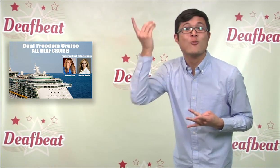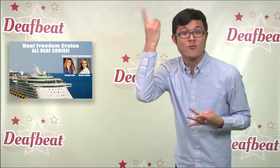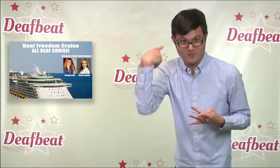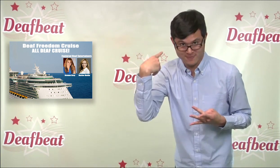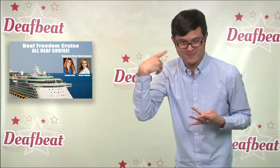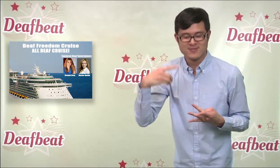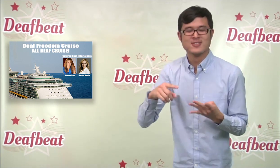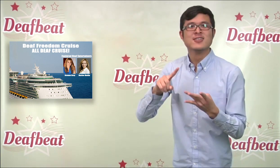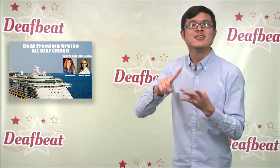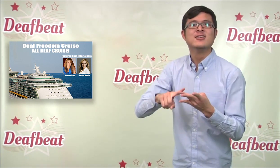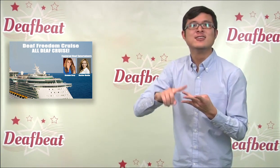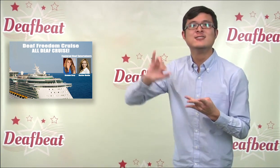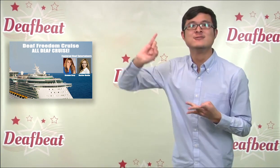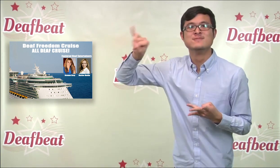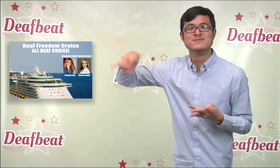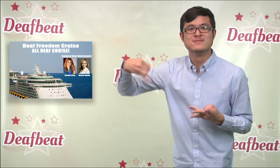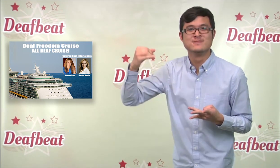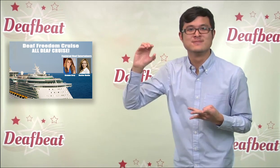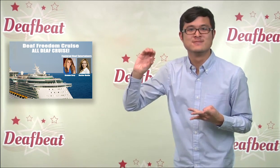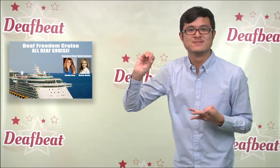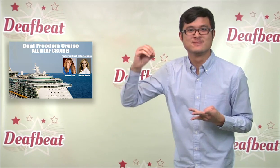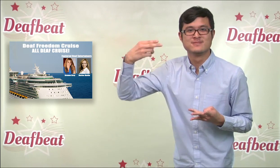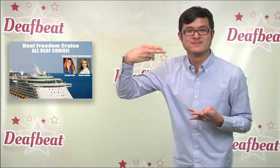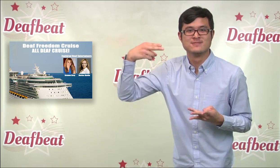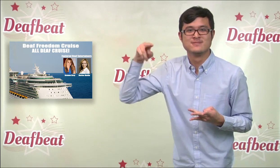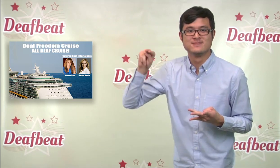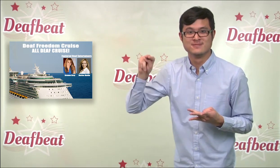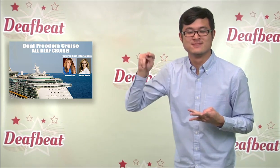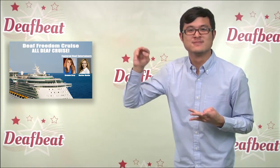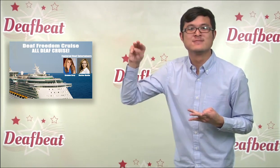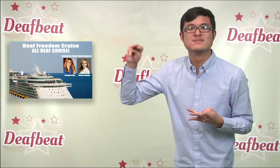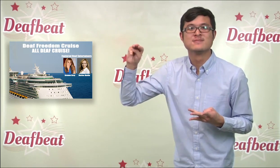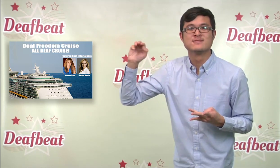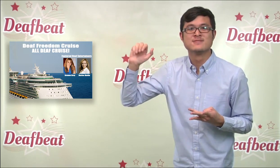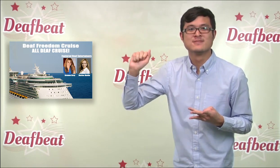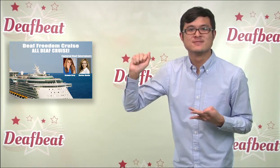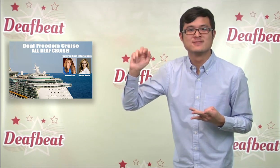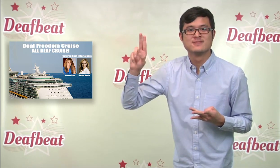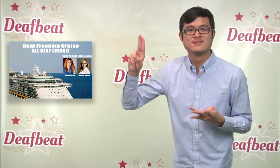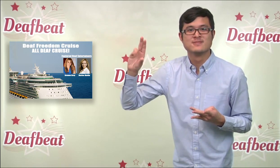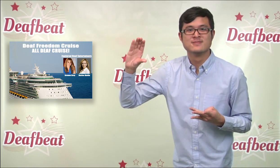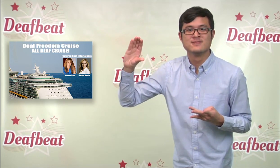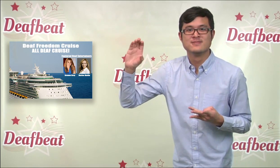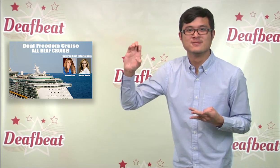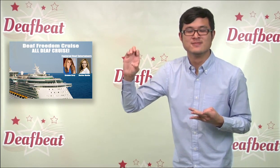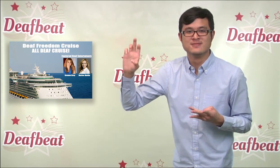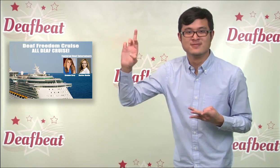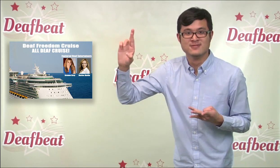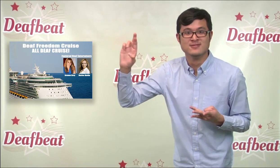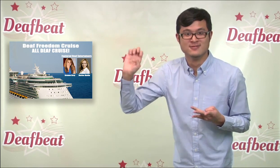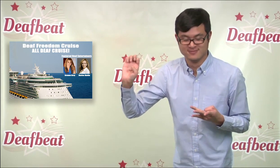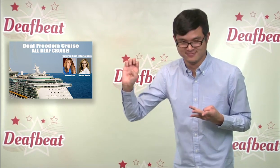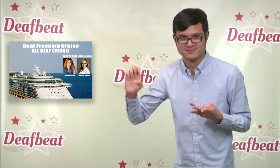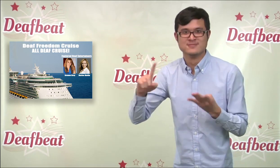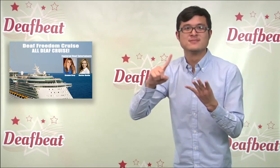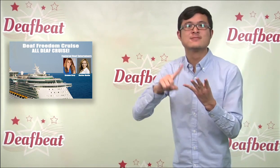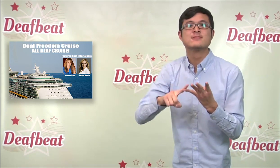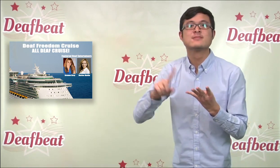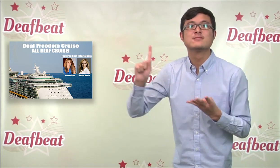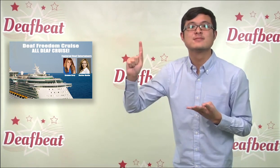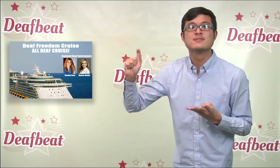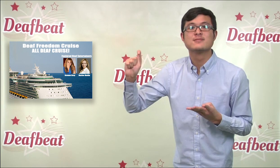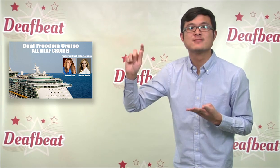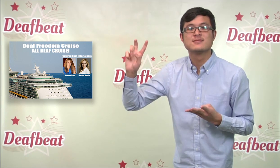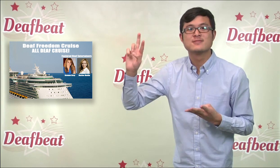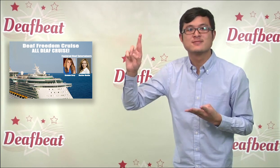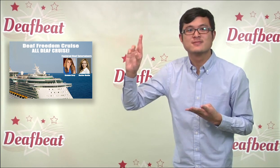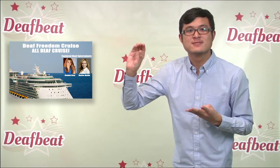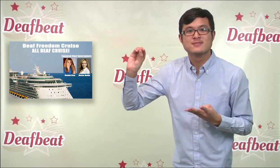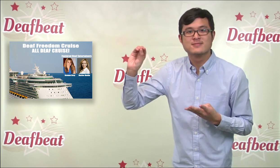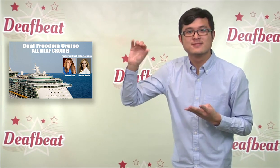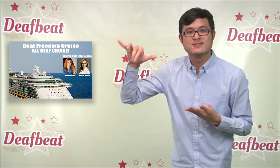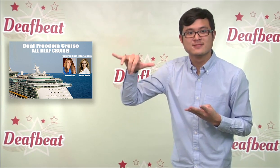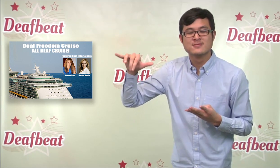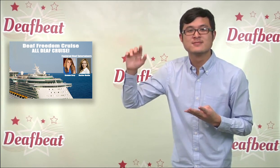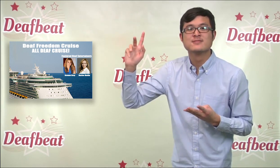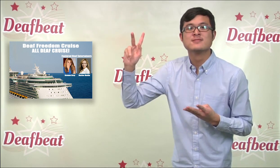Matlin and Deanne Bray along with other deaf